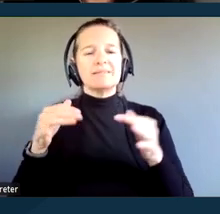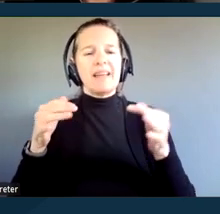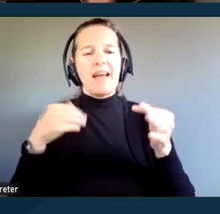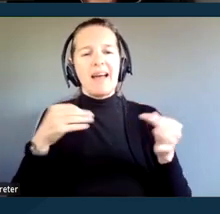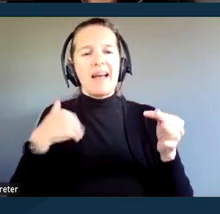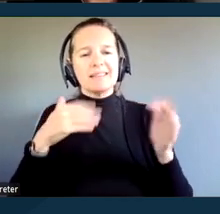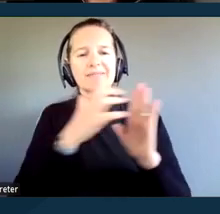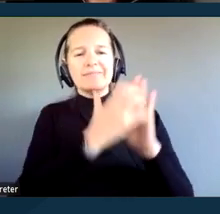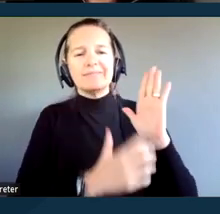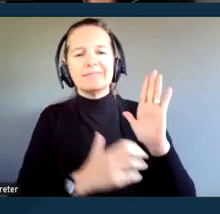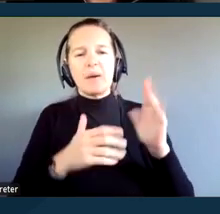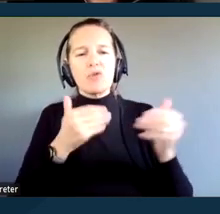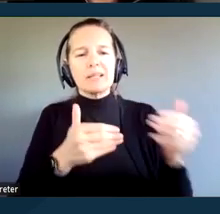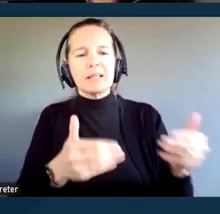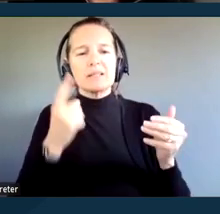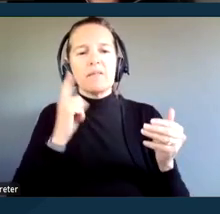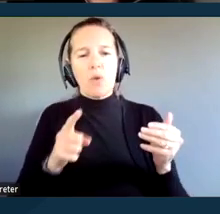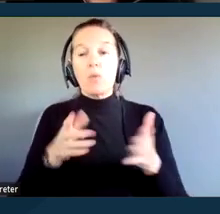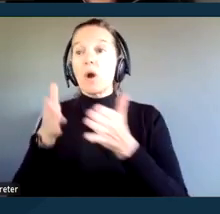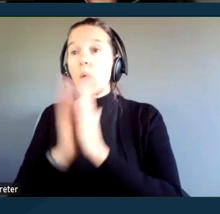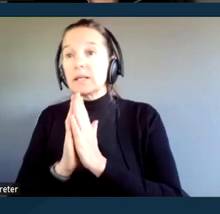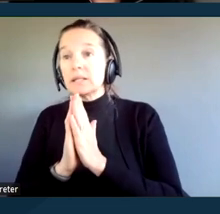and appealing accommodation requests.